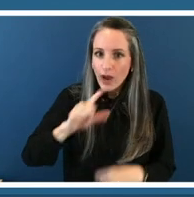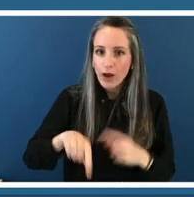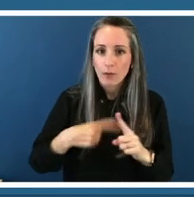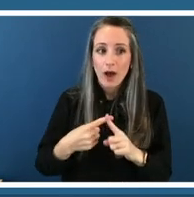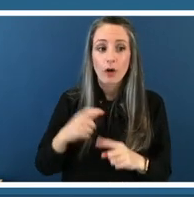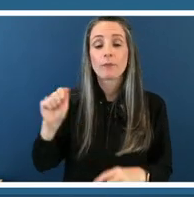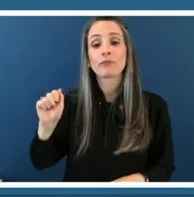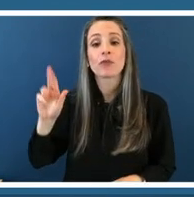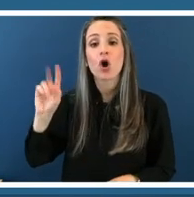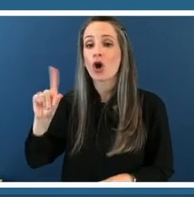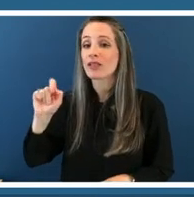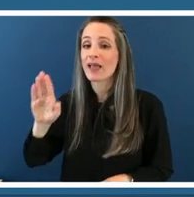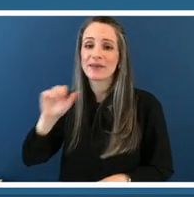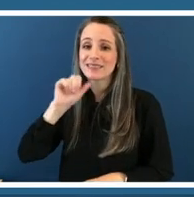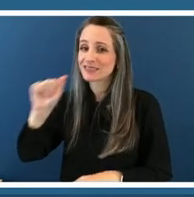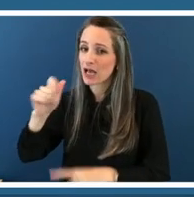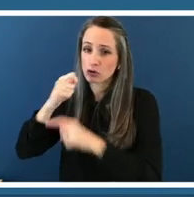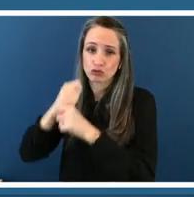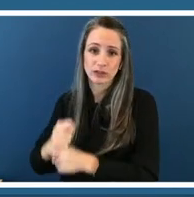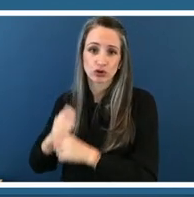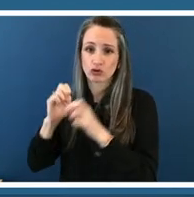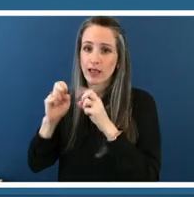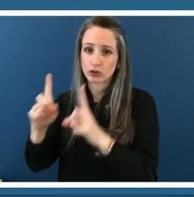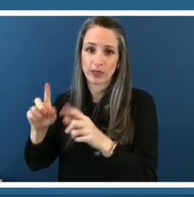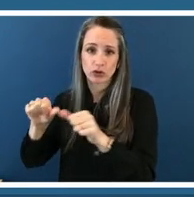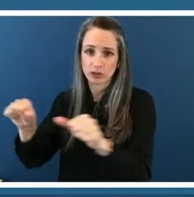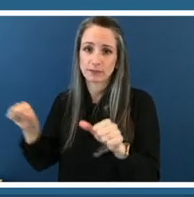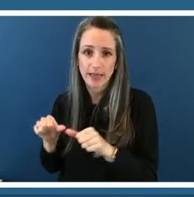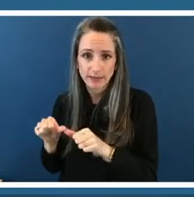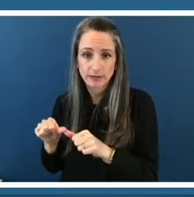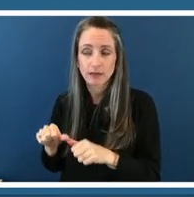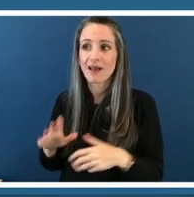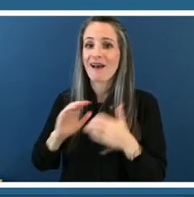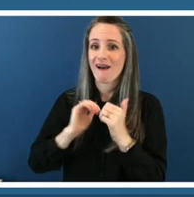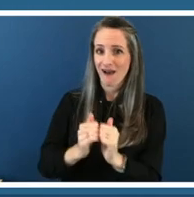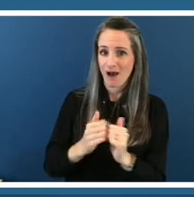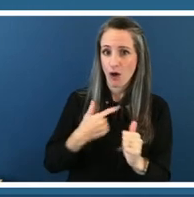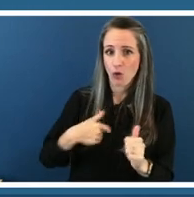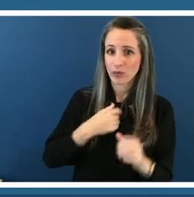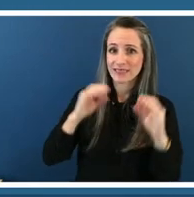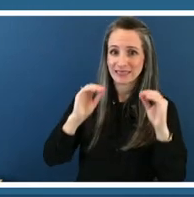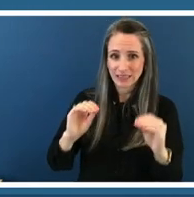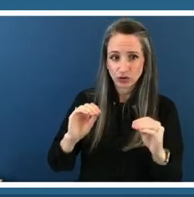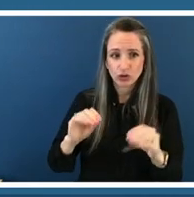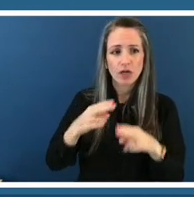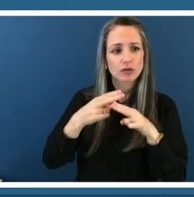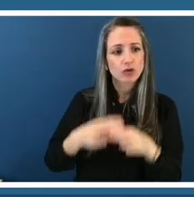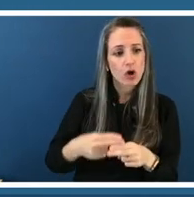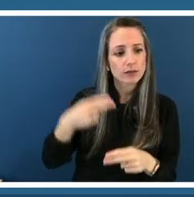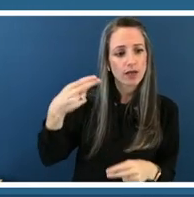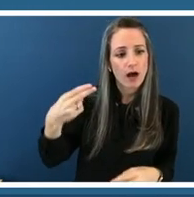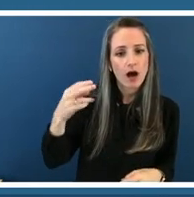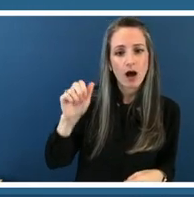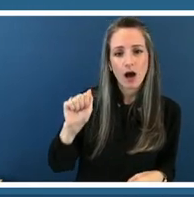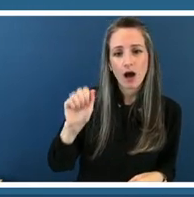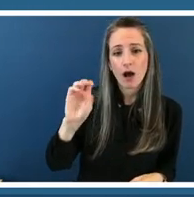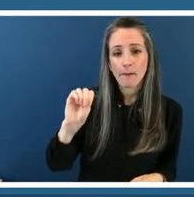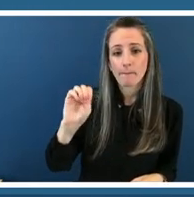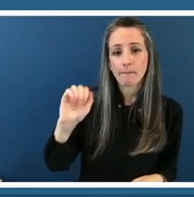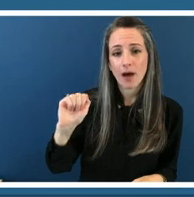educational space so our pedagogy that we follow is hamago